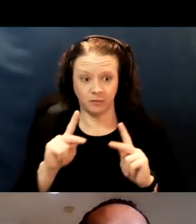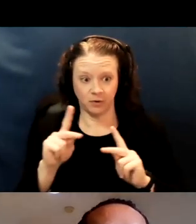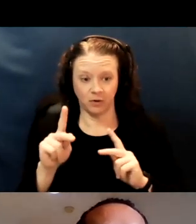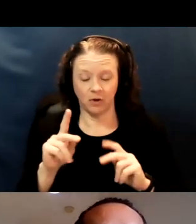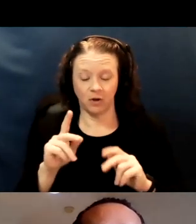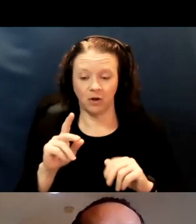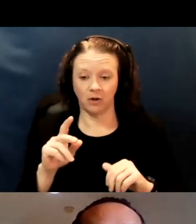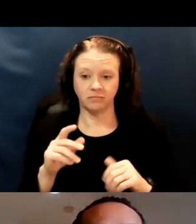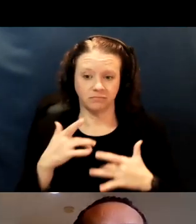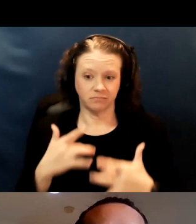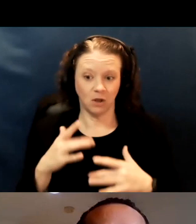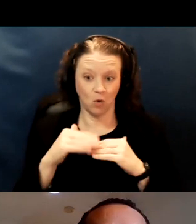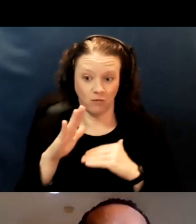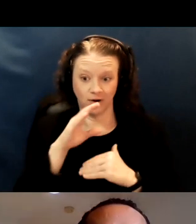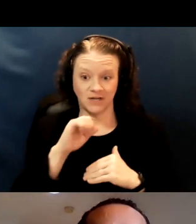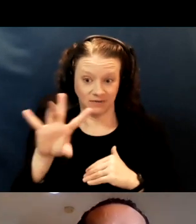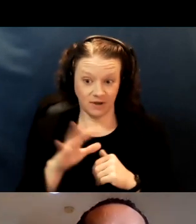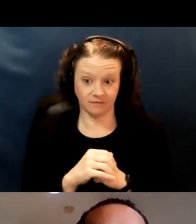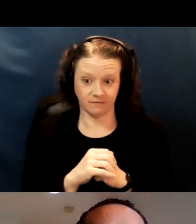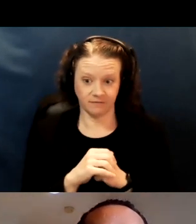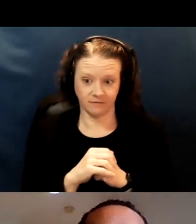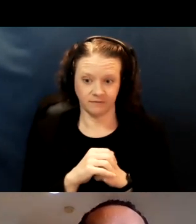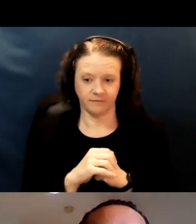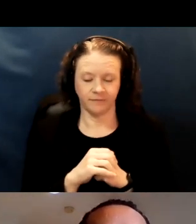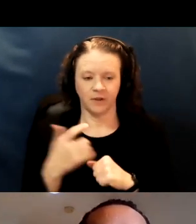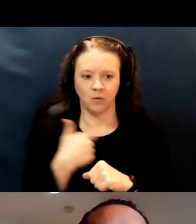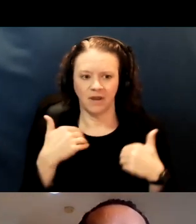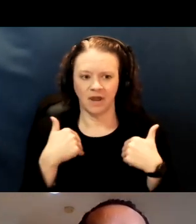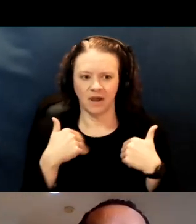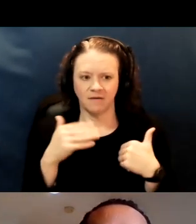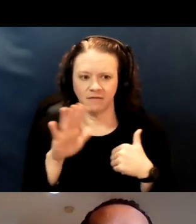We have nearly 16,000 residents of long-term care facilities